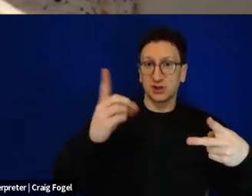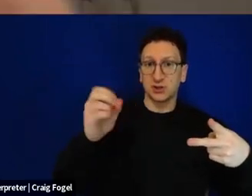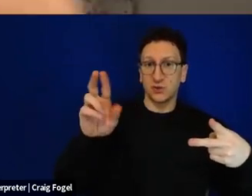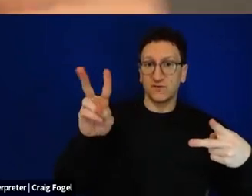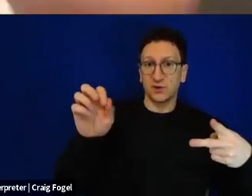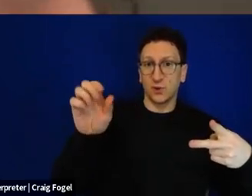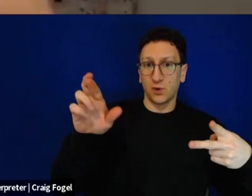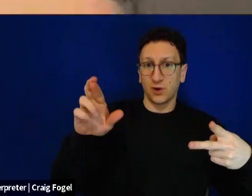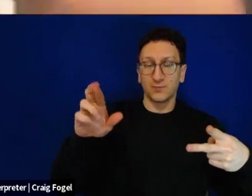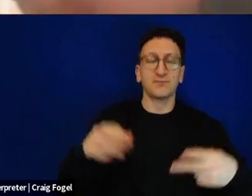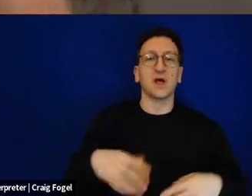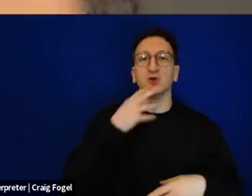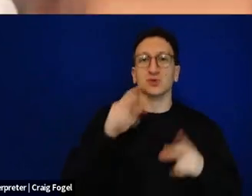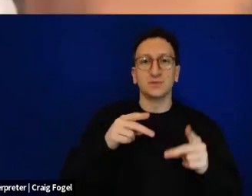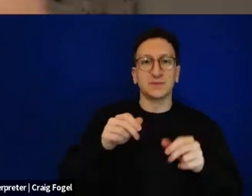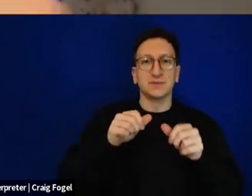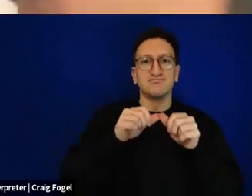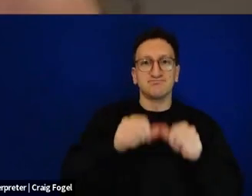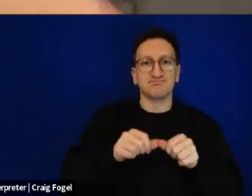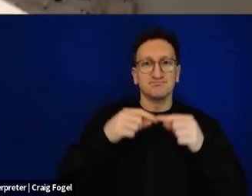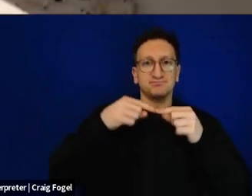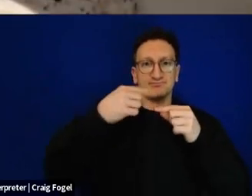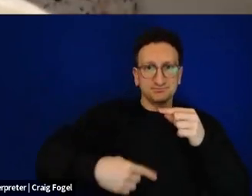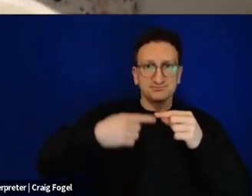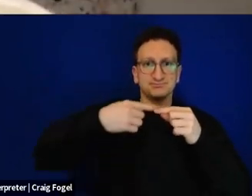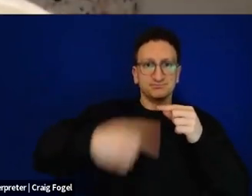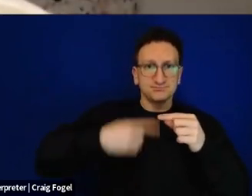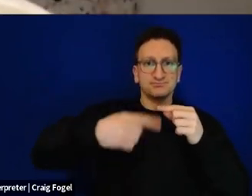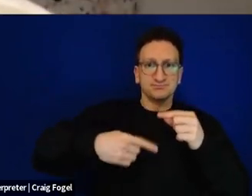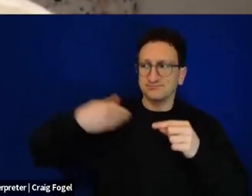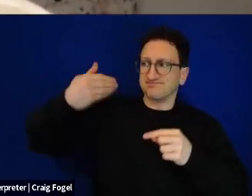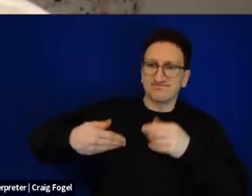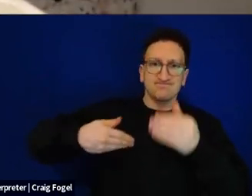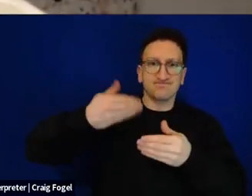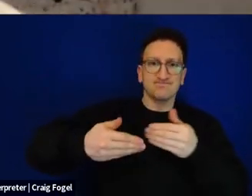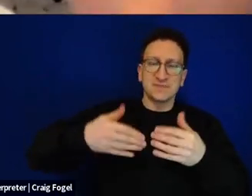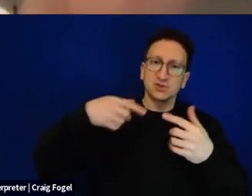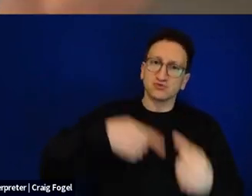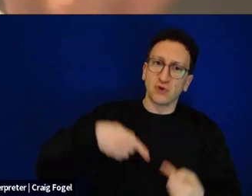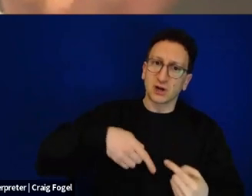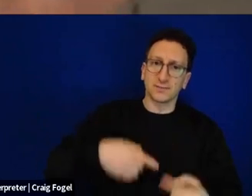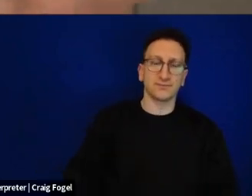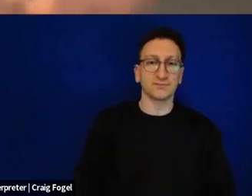in an ongoing battle that might never end. And I think those two bechol dor vadors are